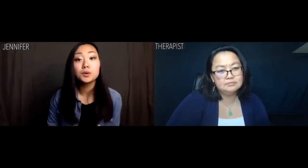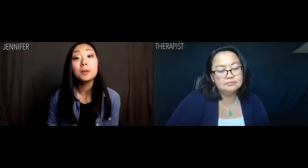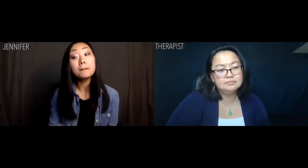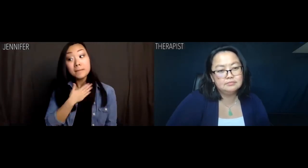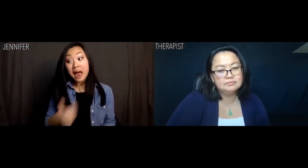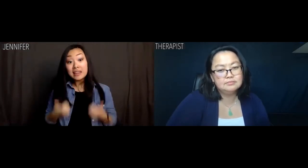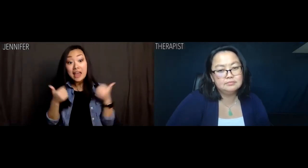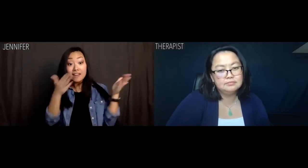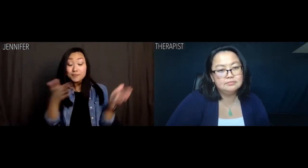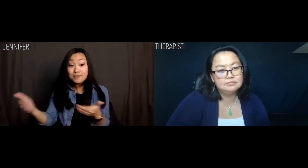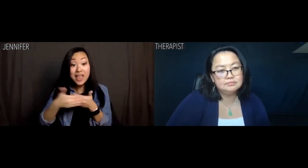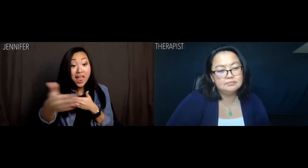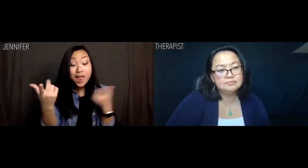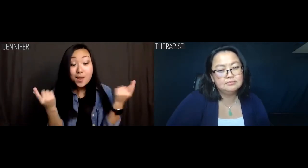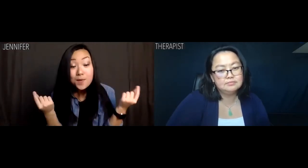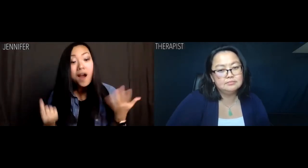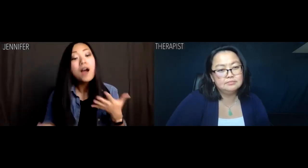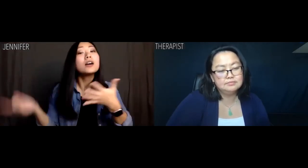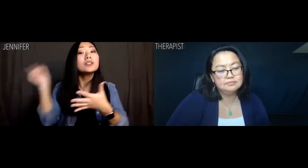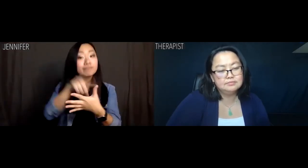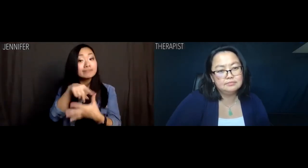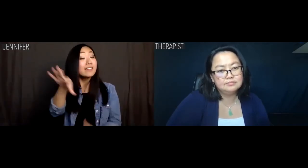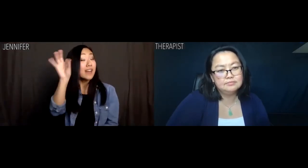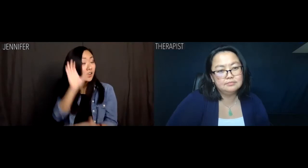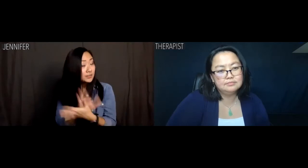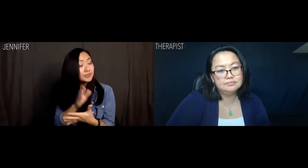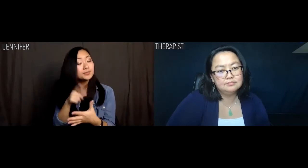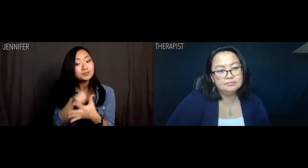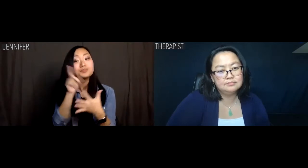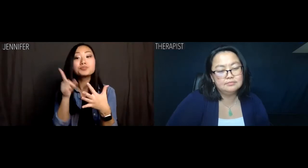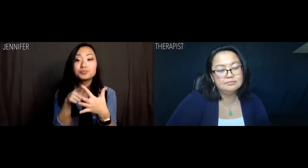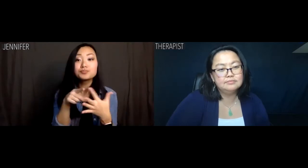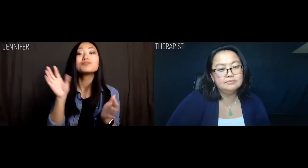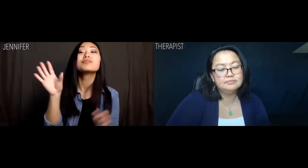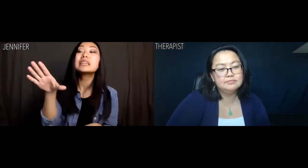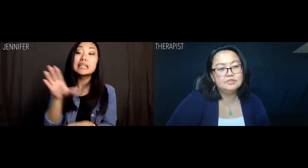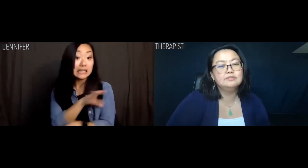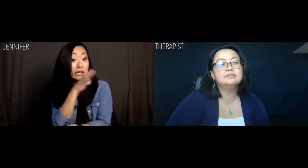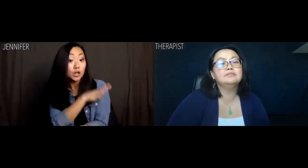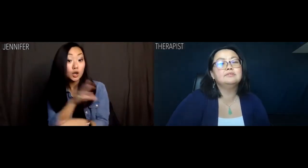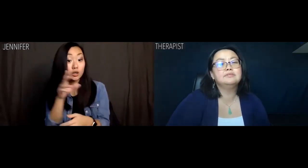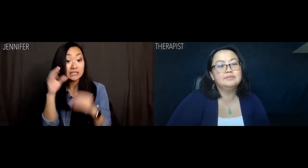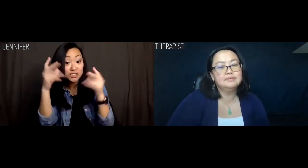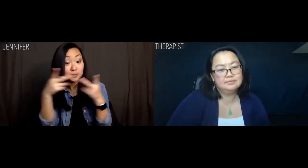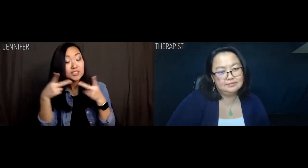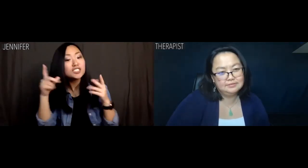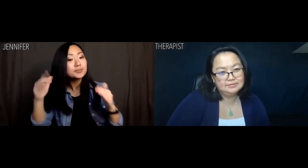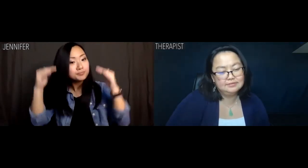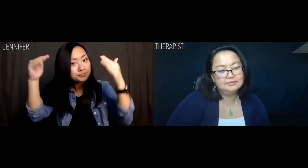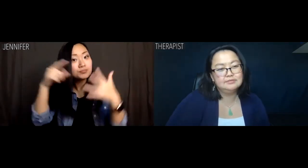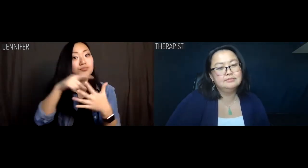My life plan is to find a husband, get a clinical teaching position,